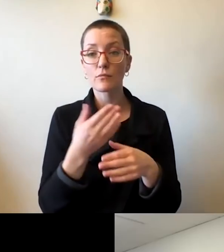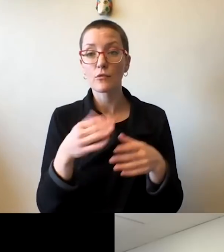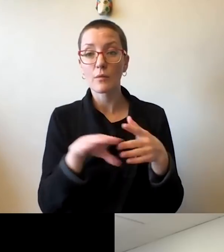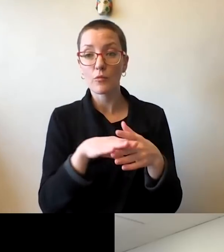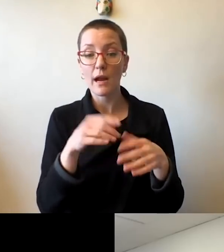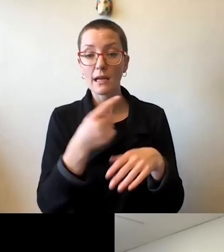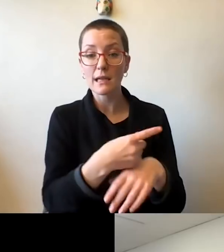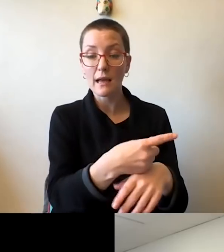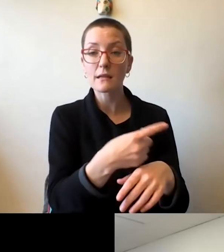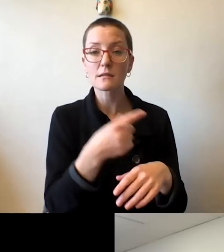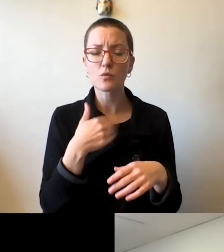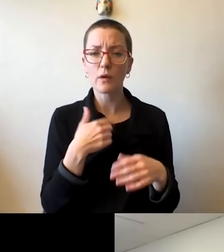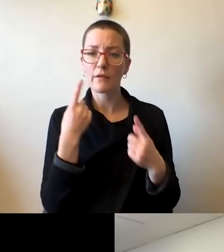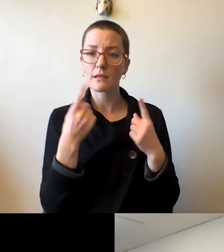of the semester, as well as three days